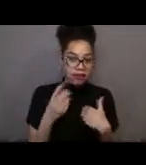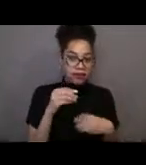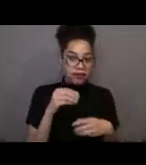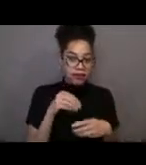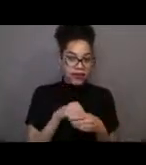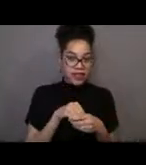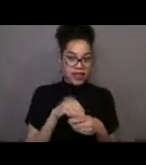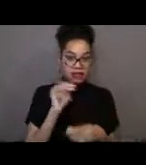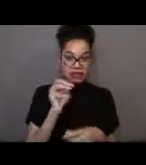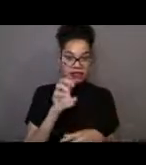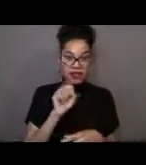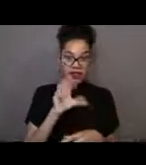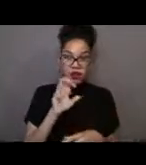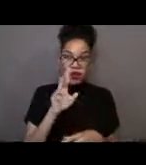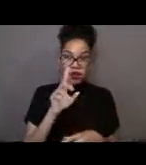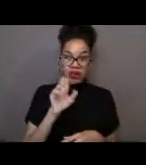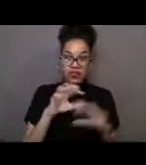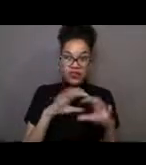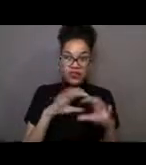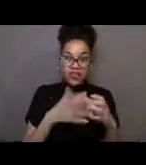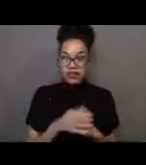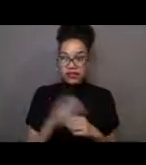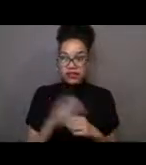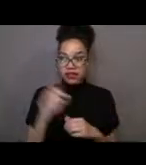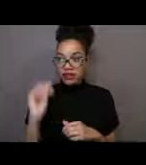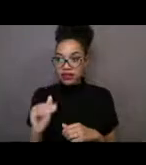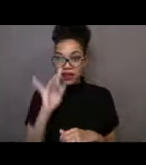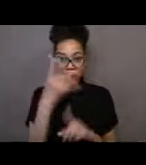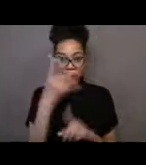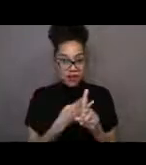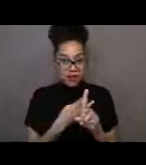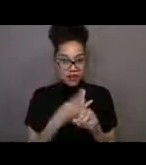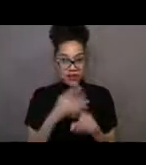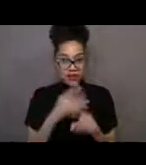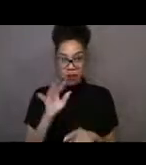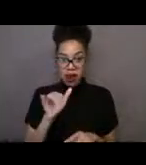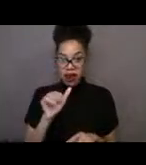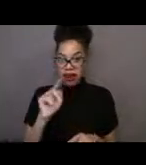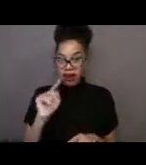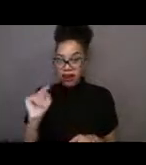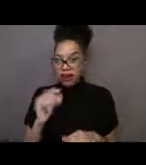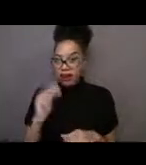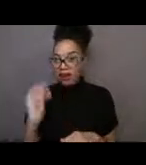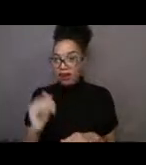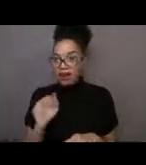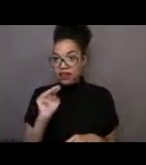"What about eight months?" says Wyatt. And Megan says, "It's nine months."